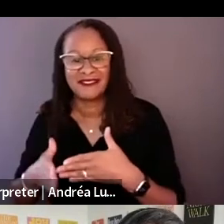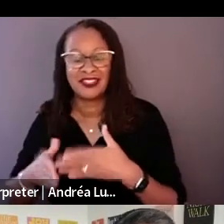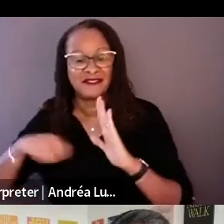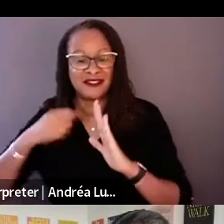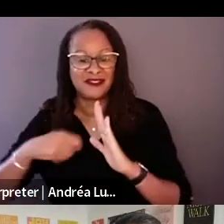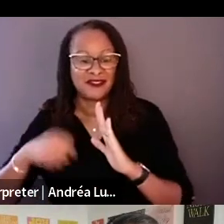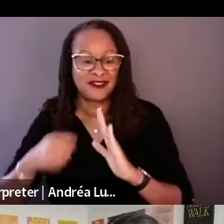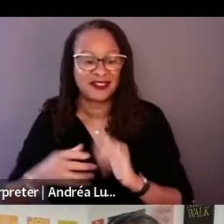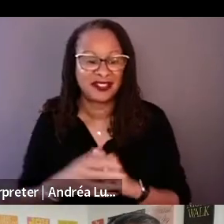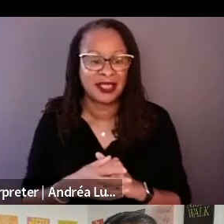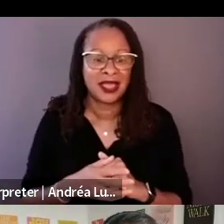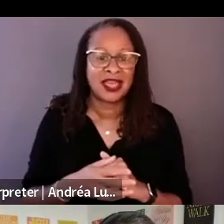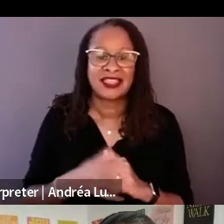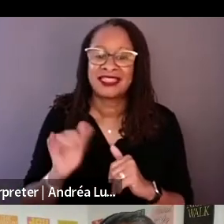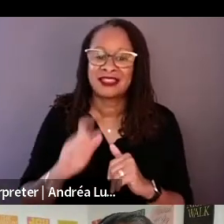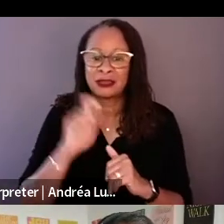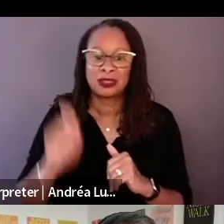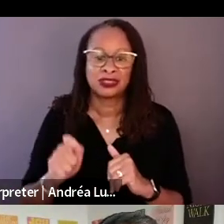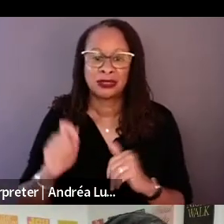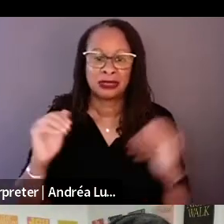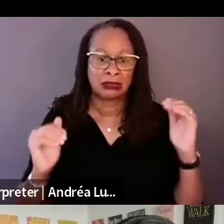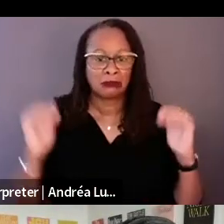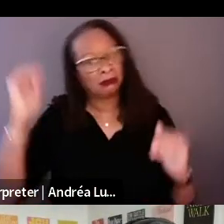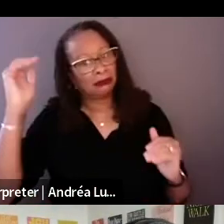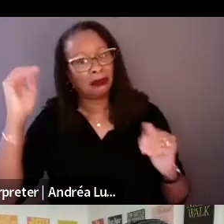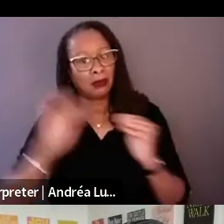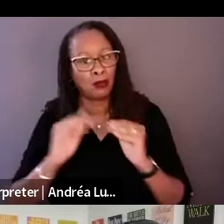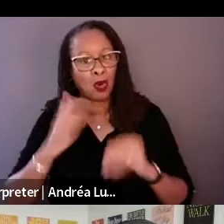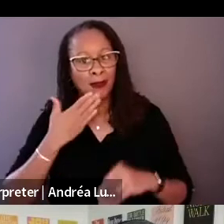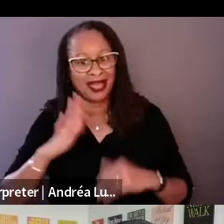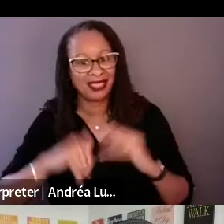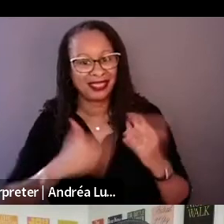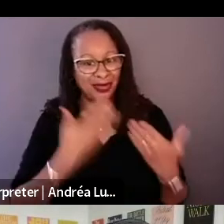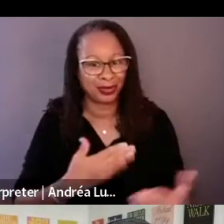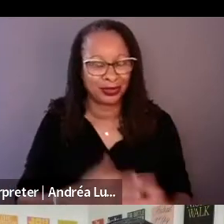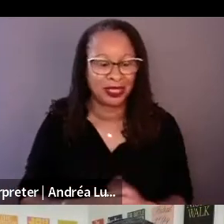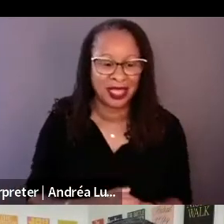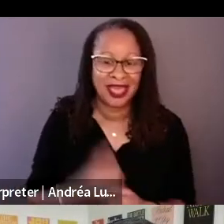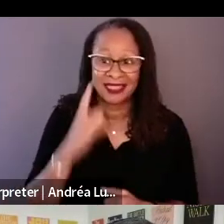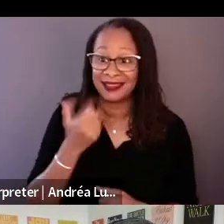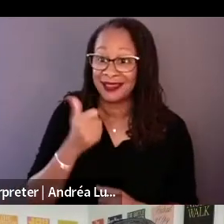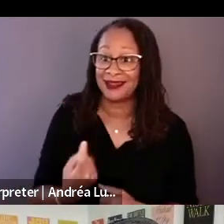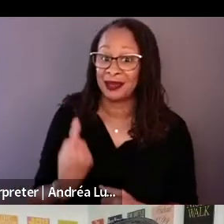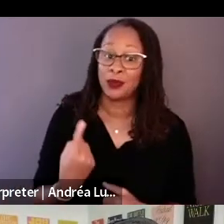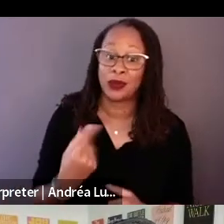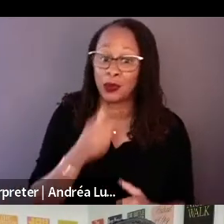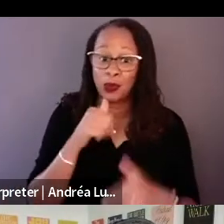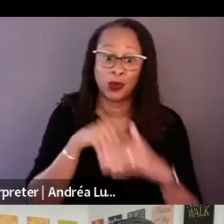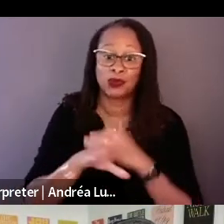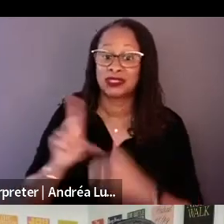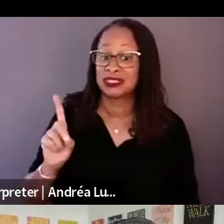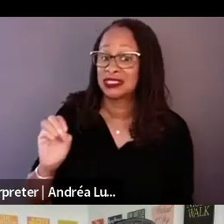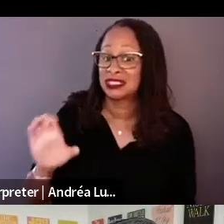I think anyone that goes in to documentary as a subject probably believes to an extent that they can